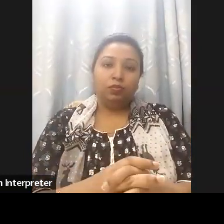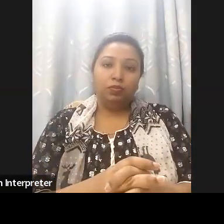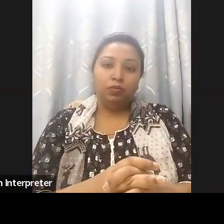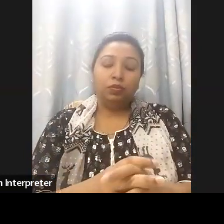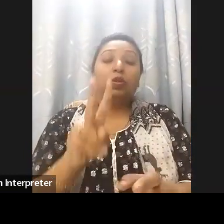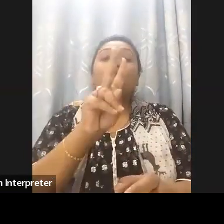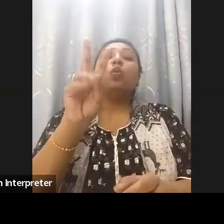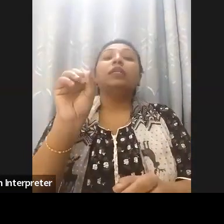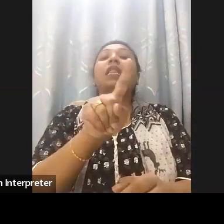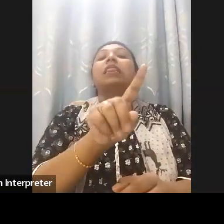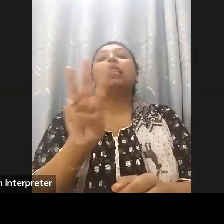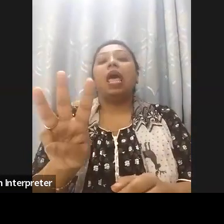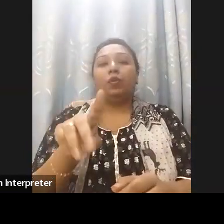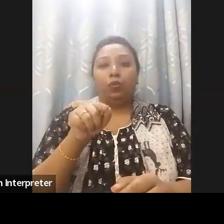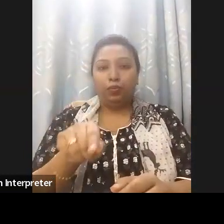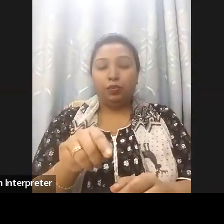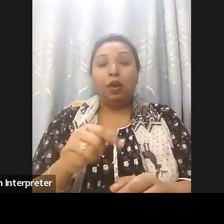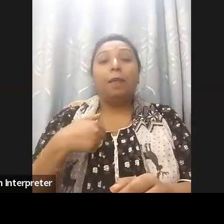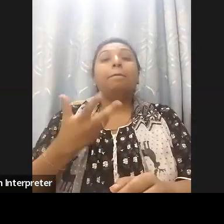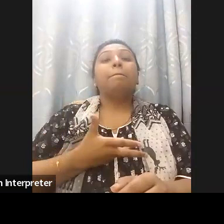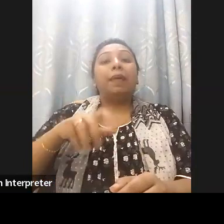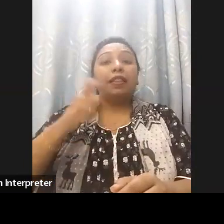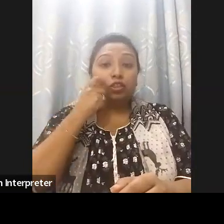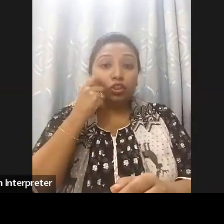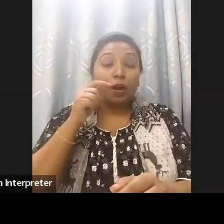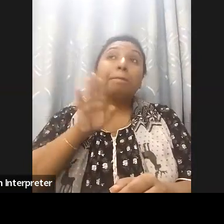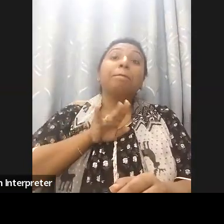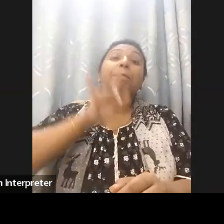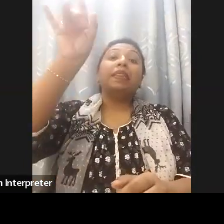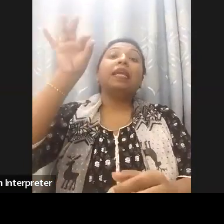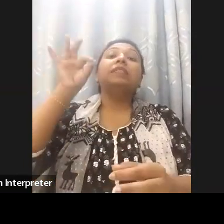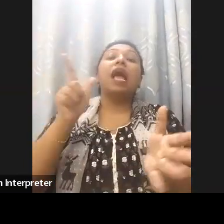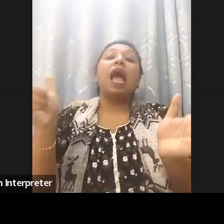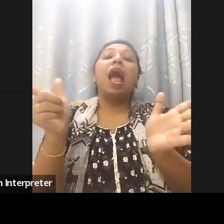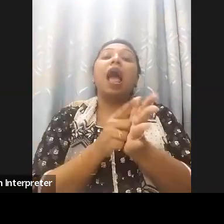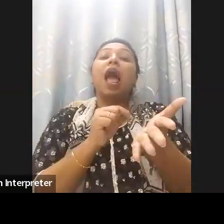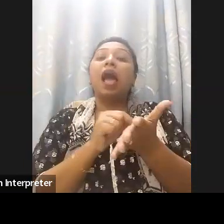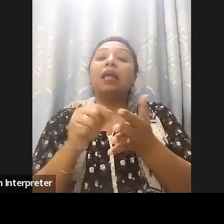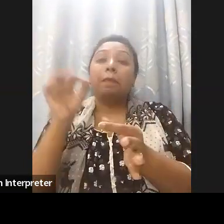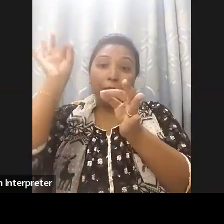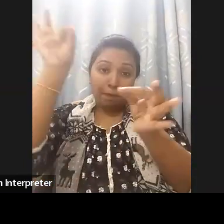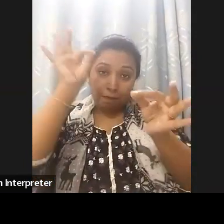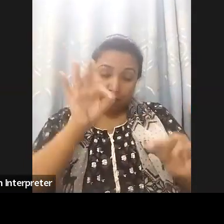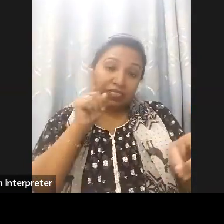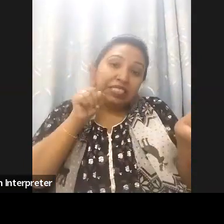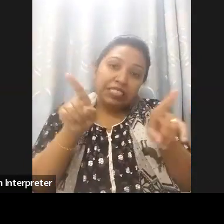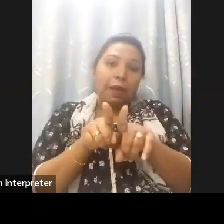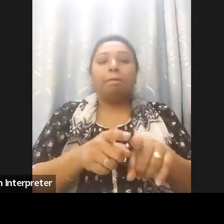WCAG 2.1 guidelines. The disability Innovation Lab under the a2i programs has played a